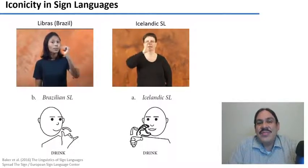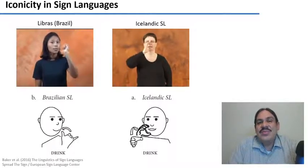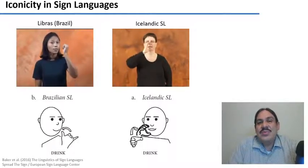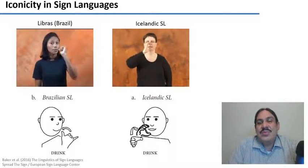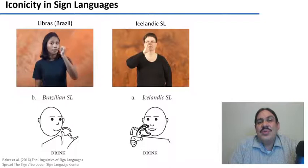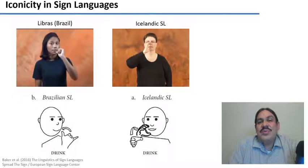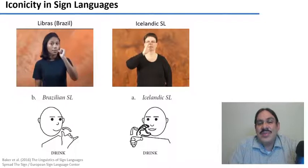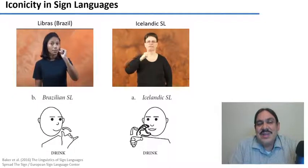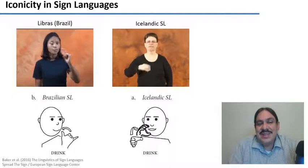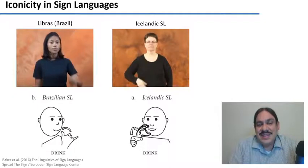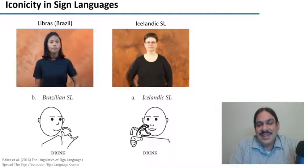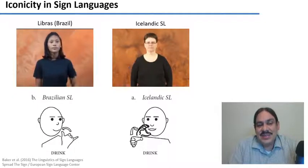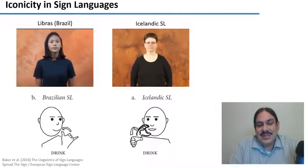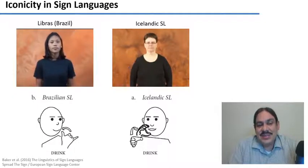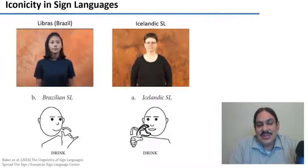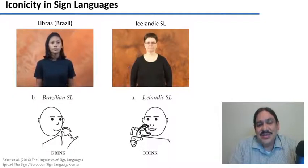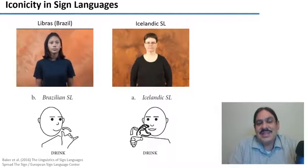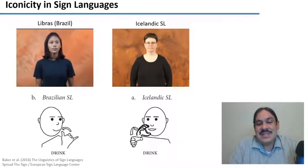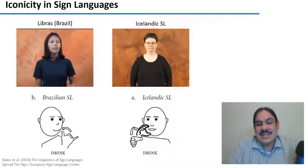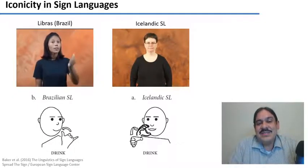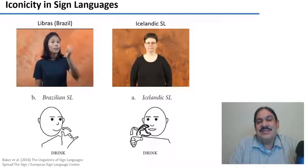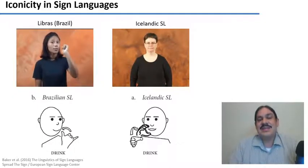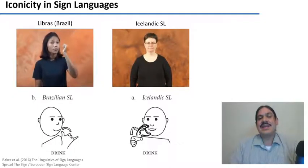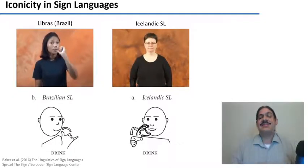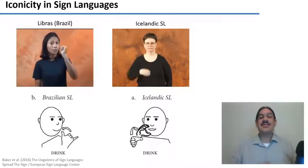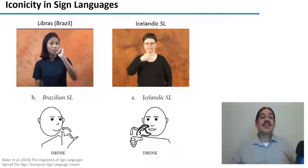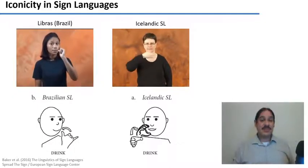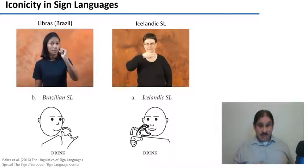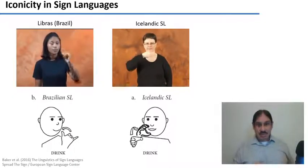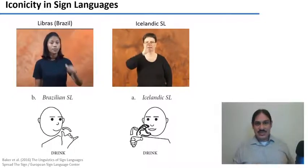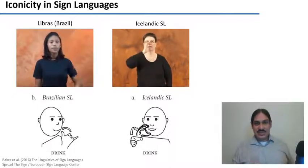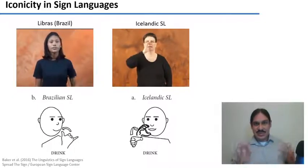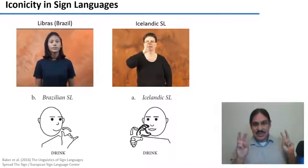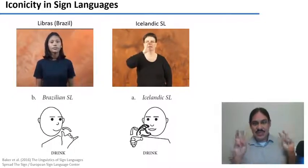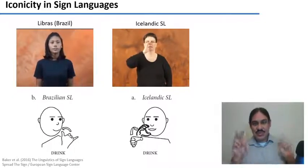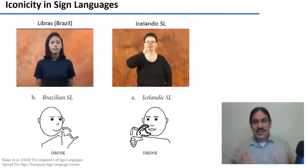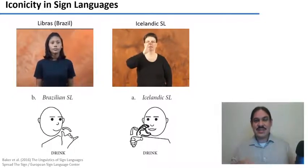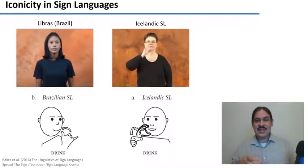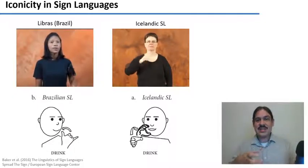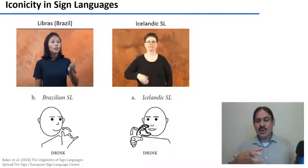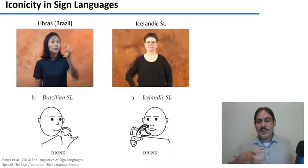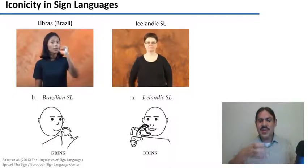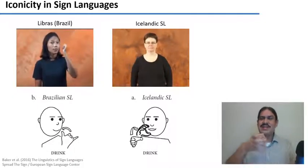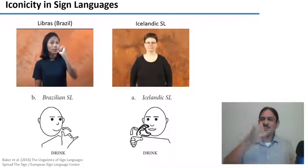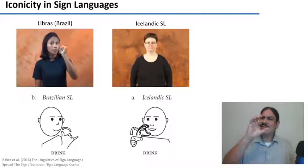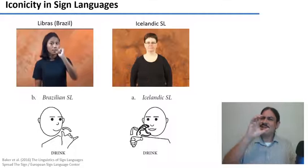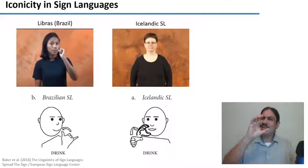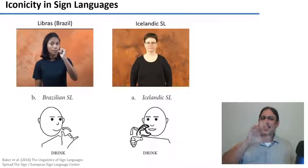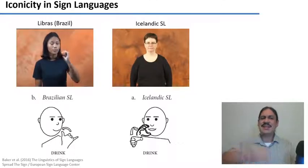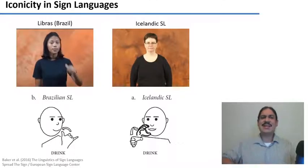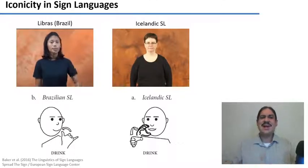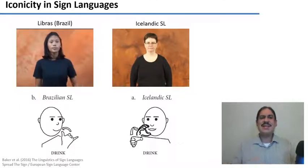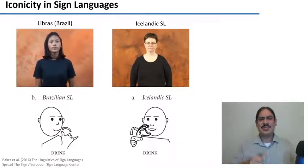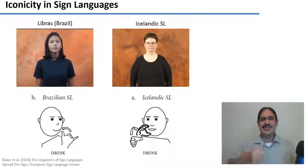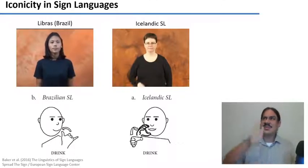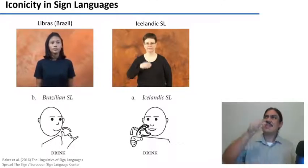putting liquid in your mouth but it...even these two signs are focusing on different